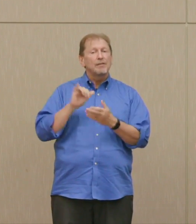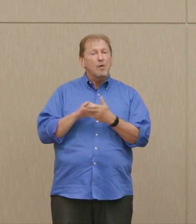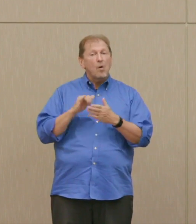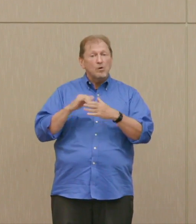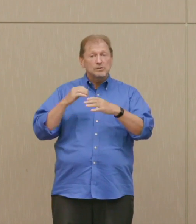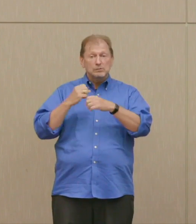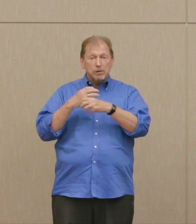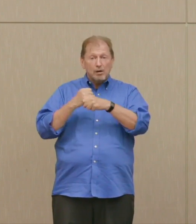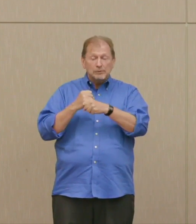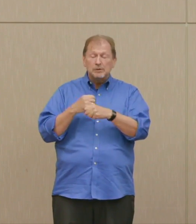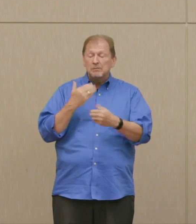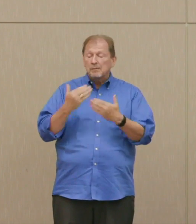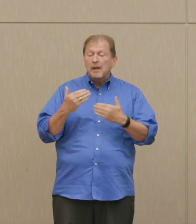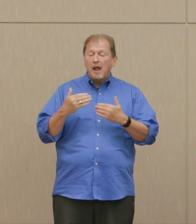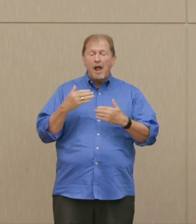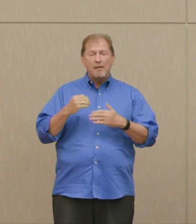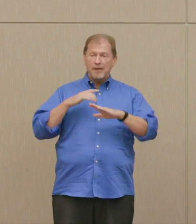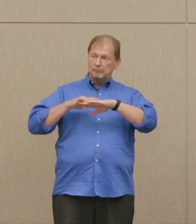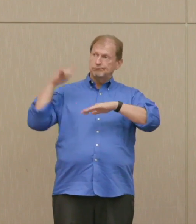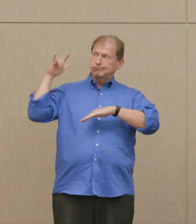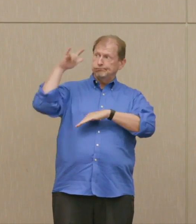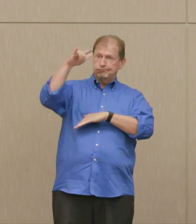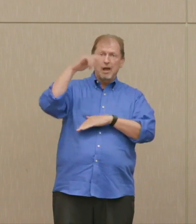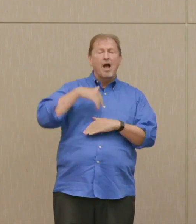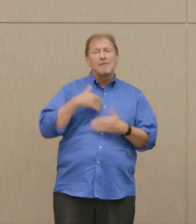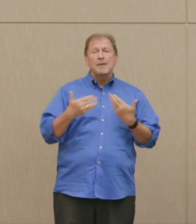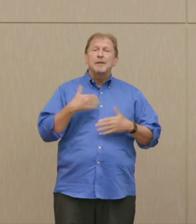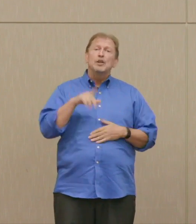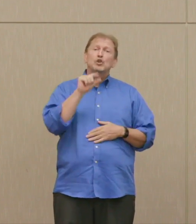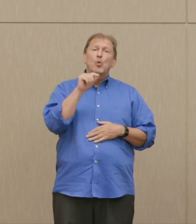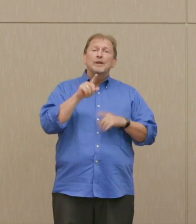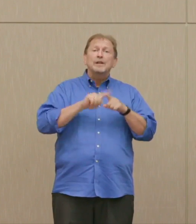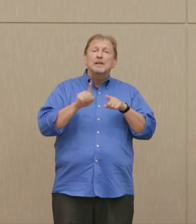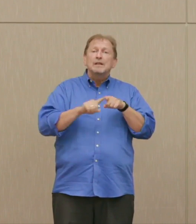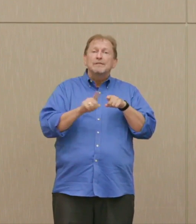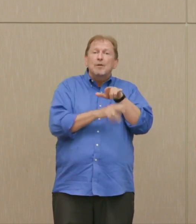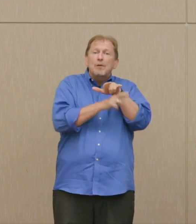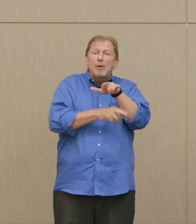They carried 20 ton bombs regularly in 1944 and 1945.